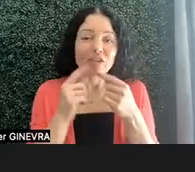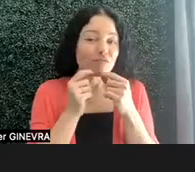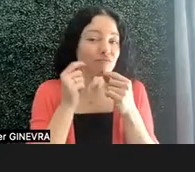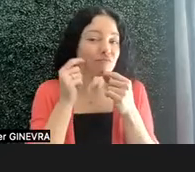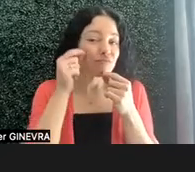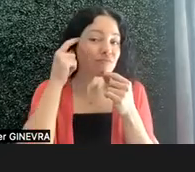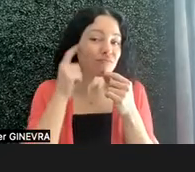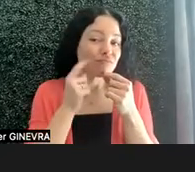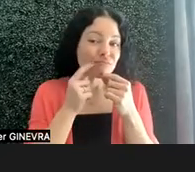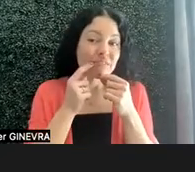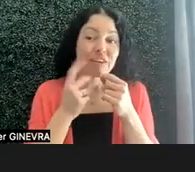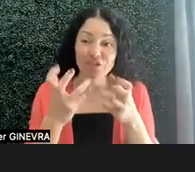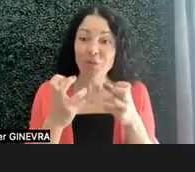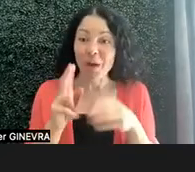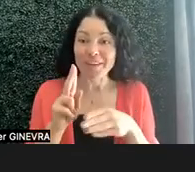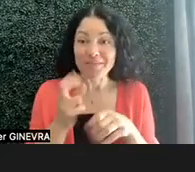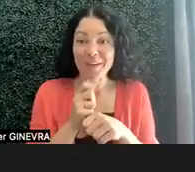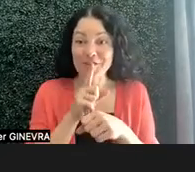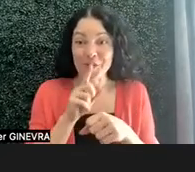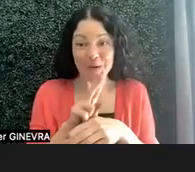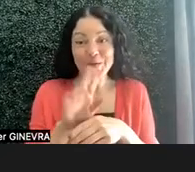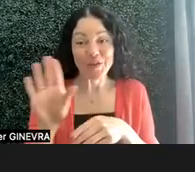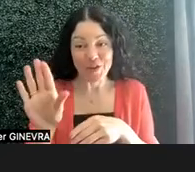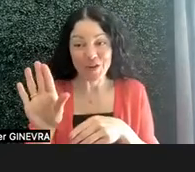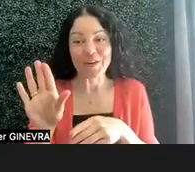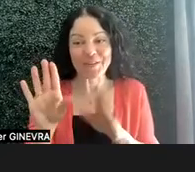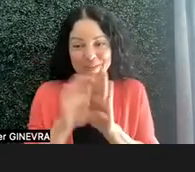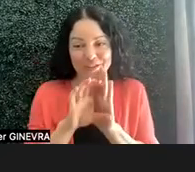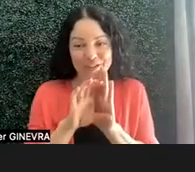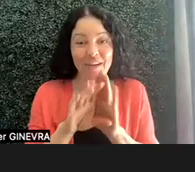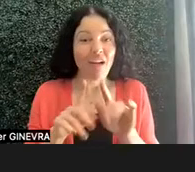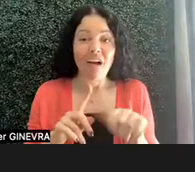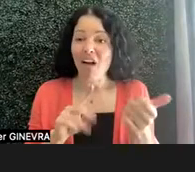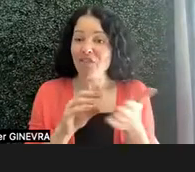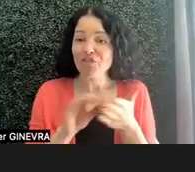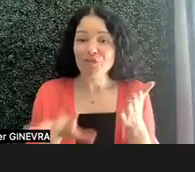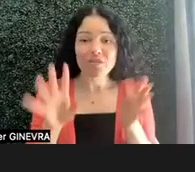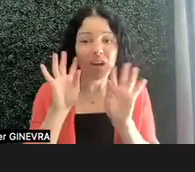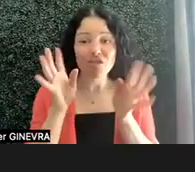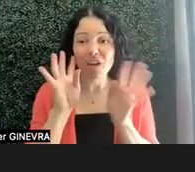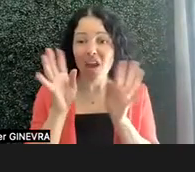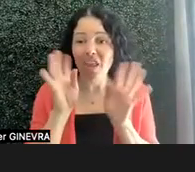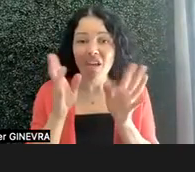So she wanted to make sure that we used her and her picture. But other students just got very creative and just looked around the house,